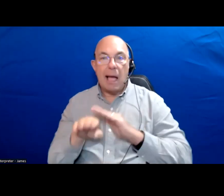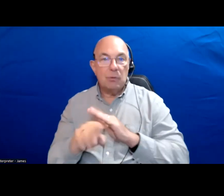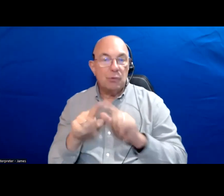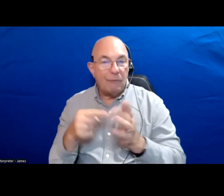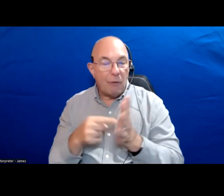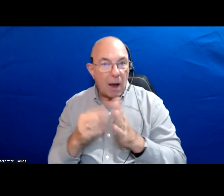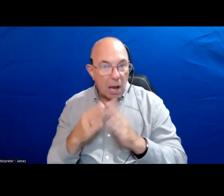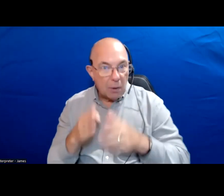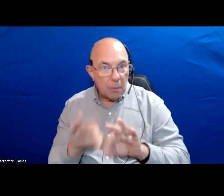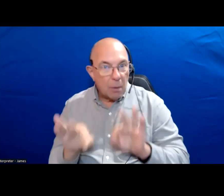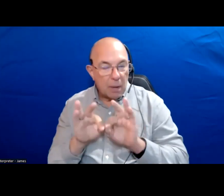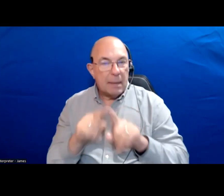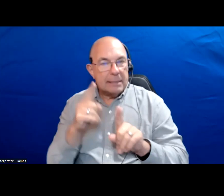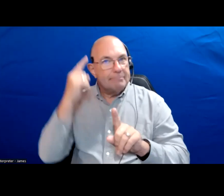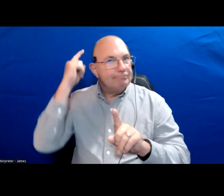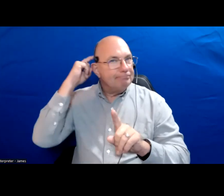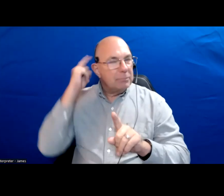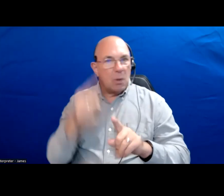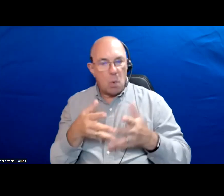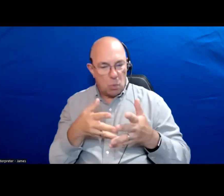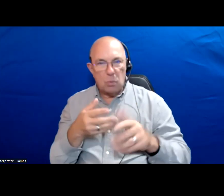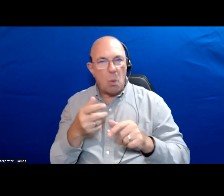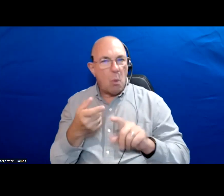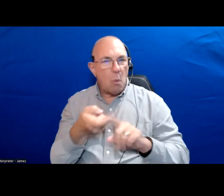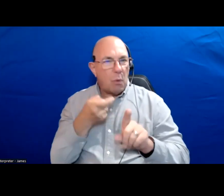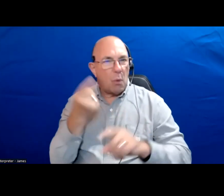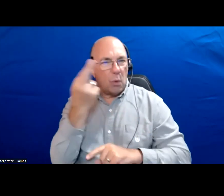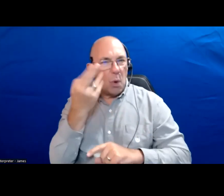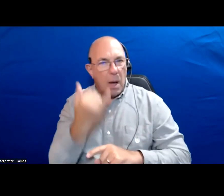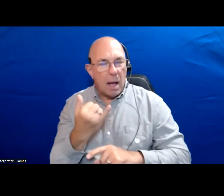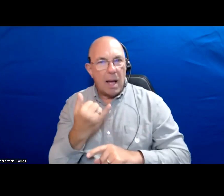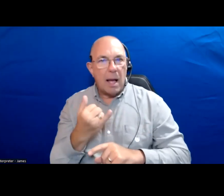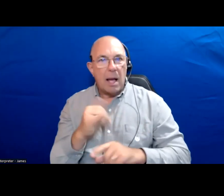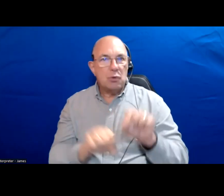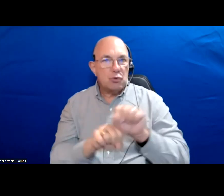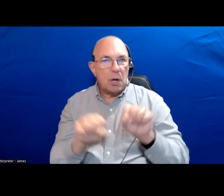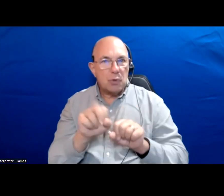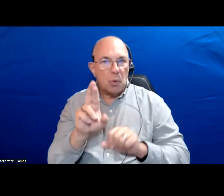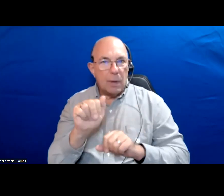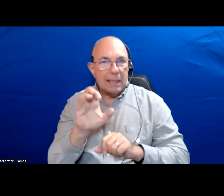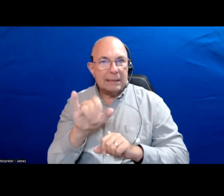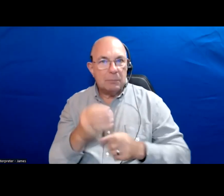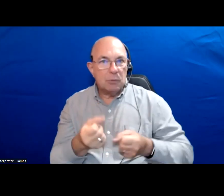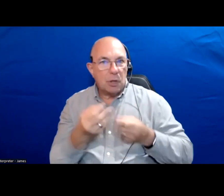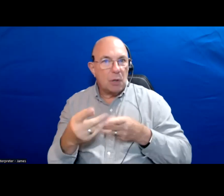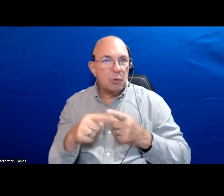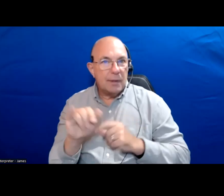is important but thinking about the roots of those problems like how do structural racism contribute to this?